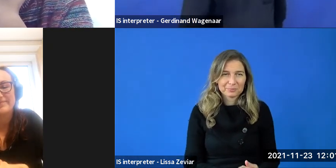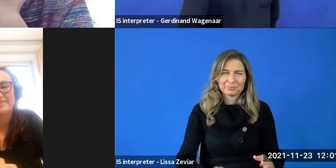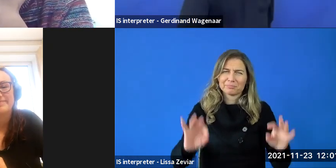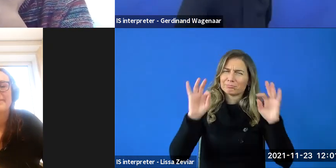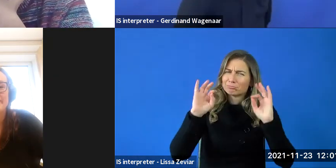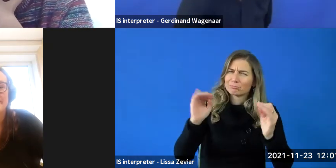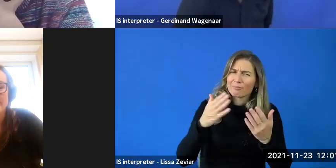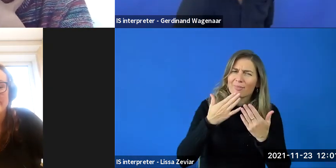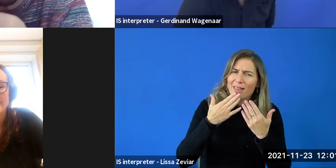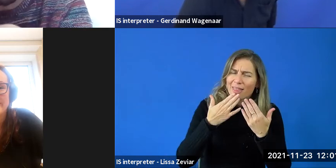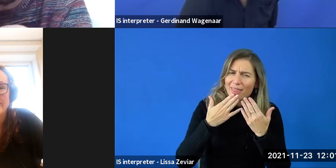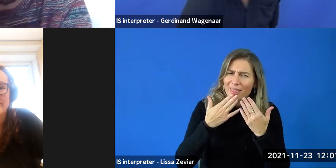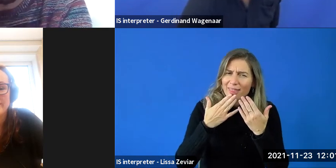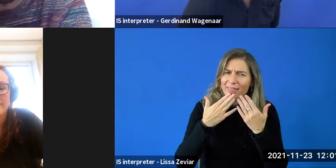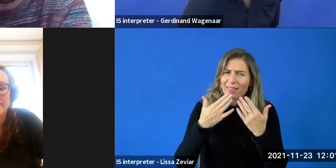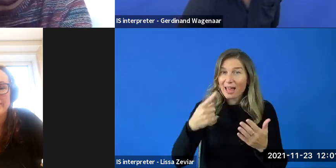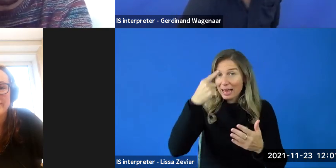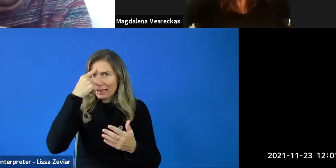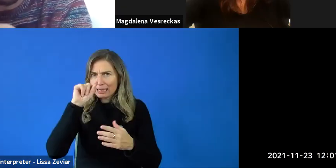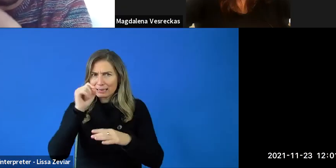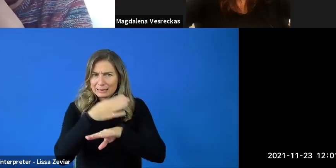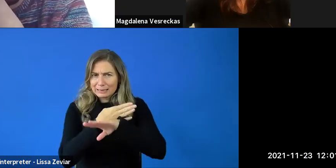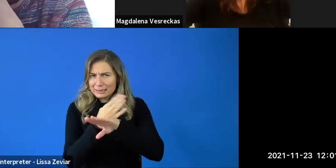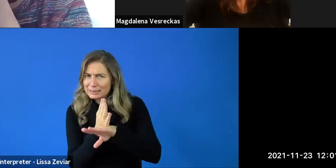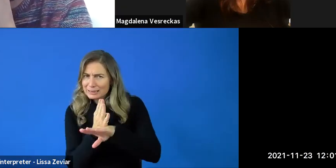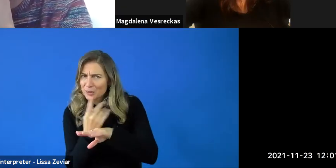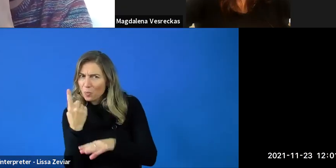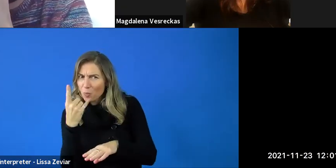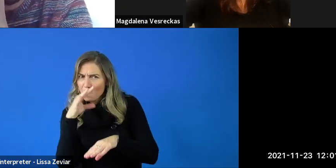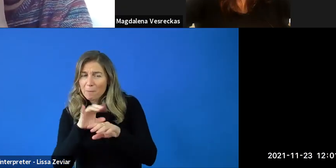I know we are over time but I see a very concrete question on the chat.